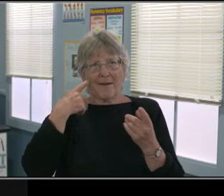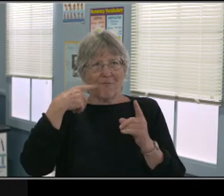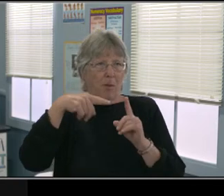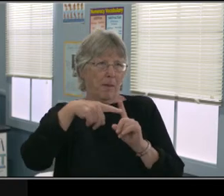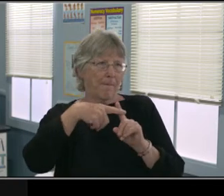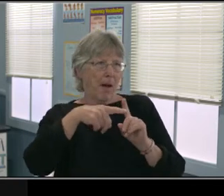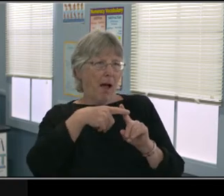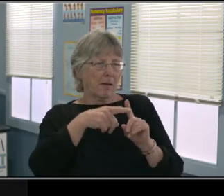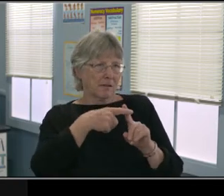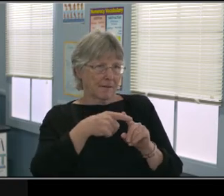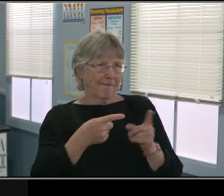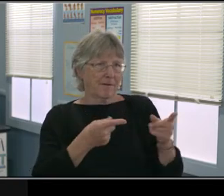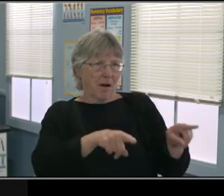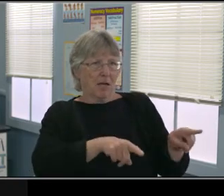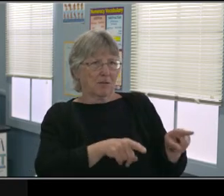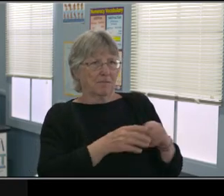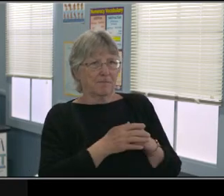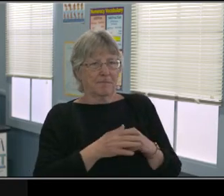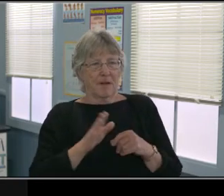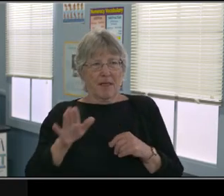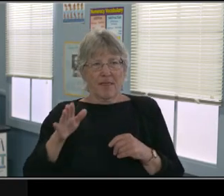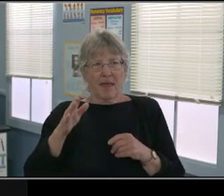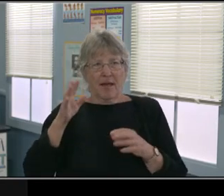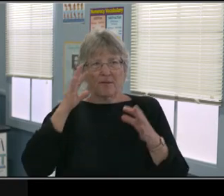Send them away, send them upstairs, send them to their room.